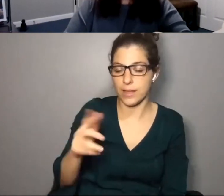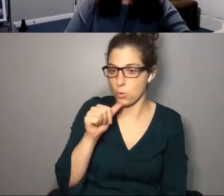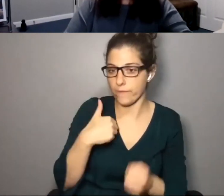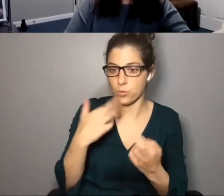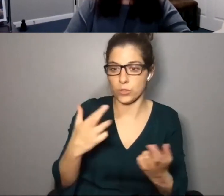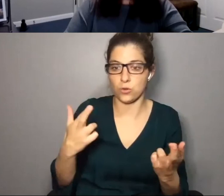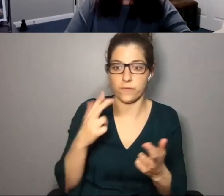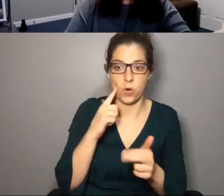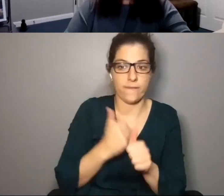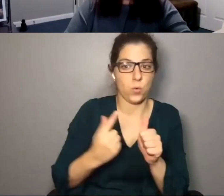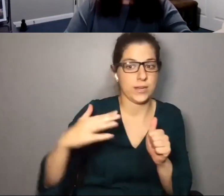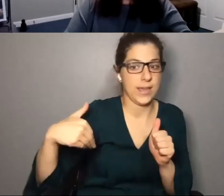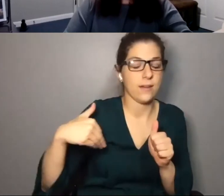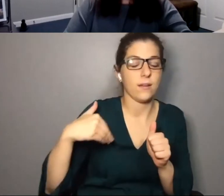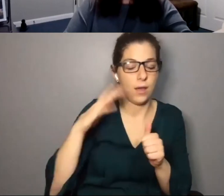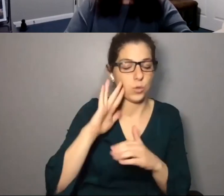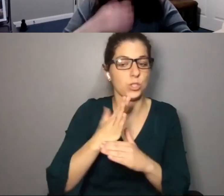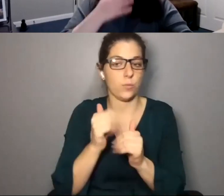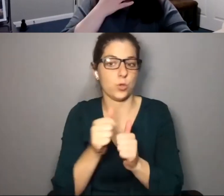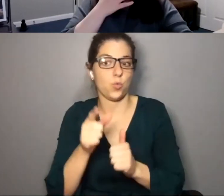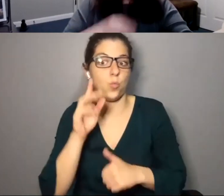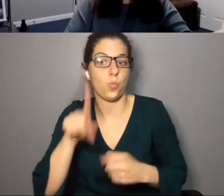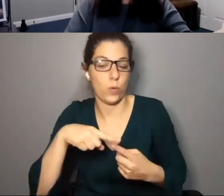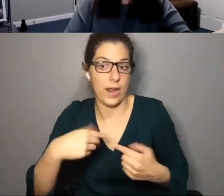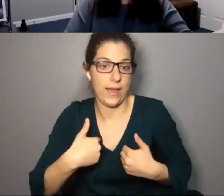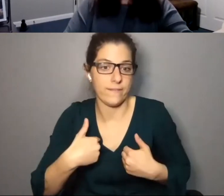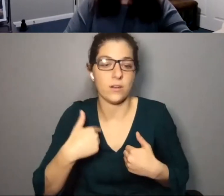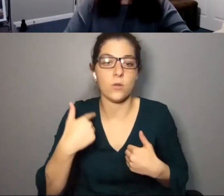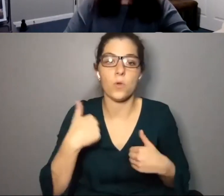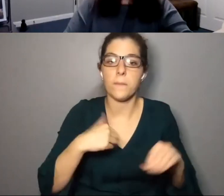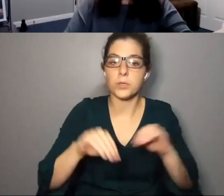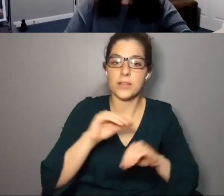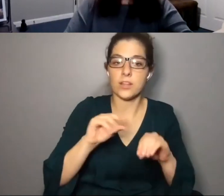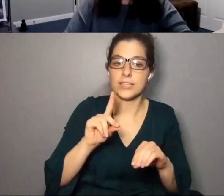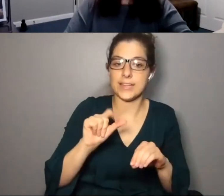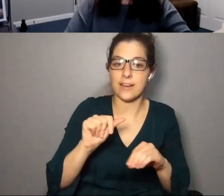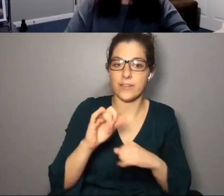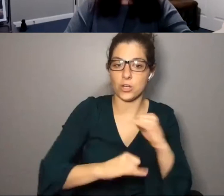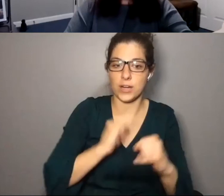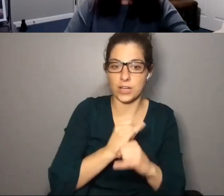resource for everyone yet, but once I do I will share it with you, we are putting together -- excuse me -- a database of